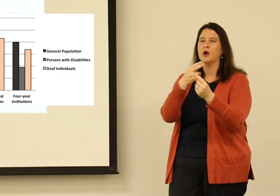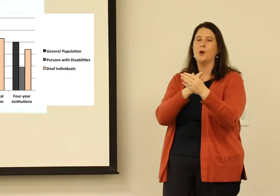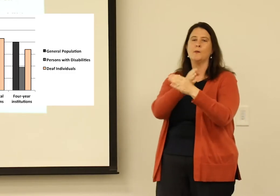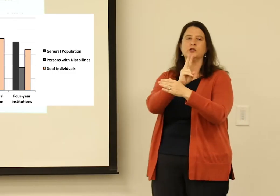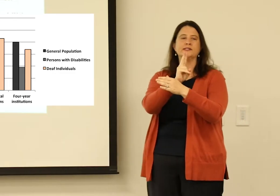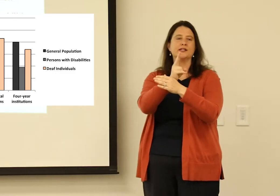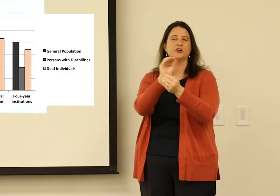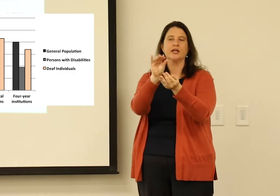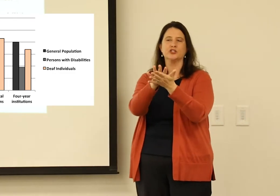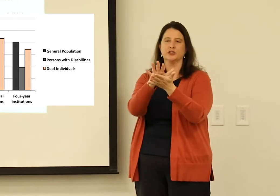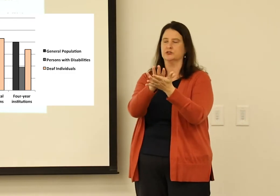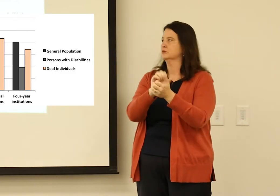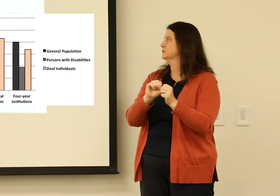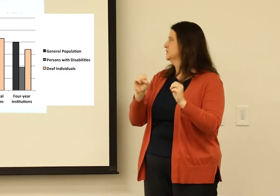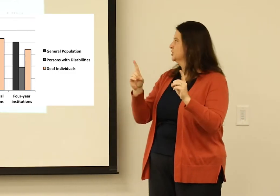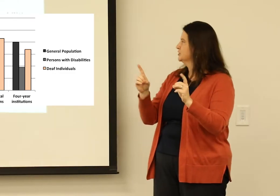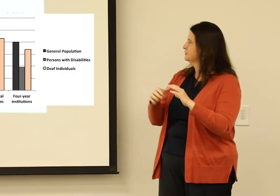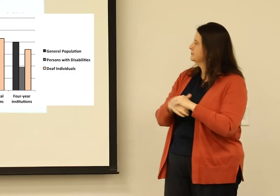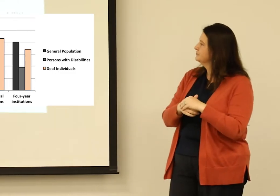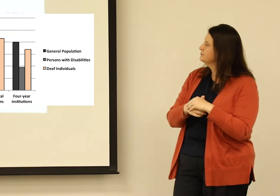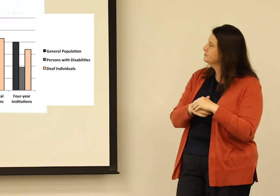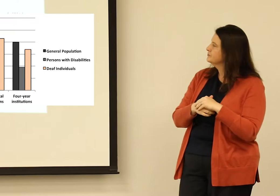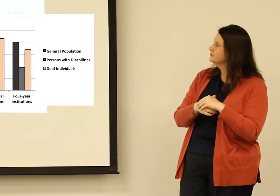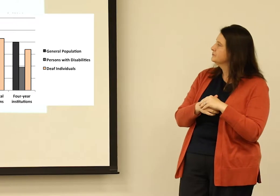So this particular statistic is about post-secondary education.